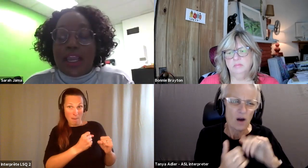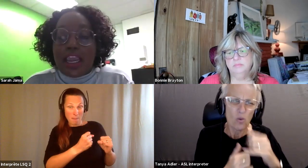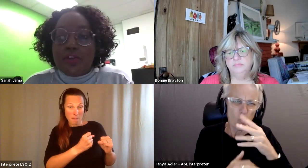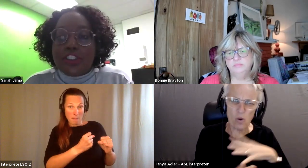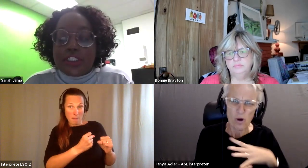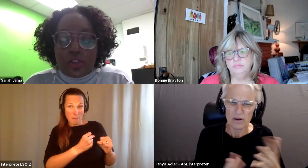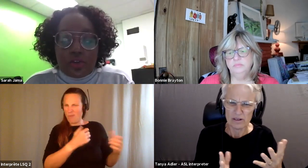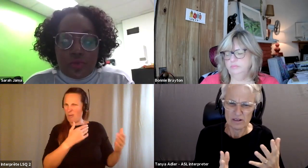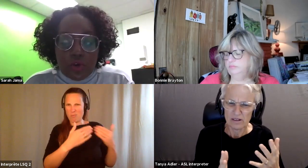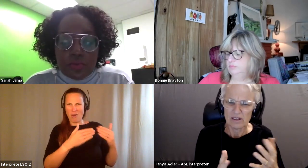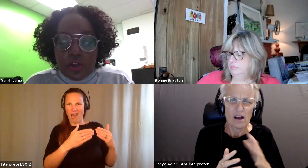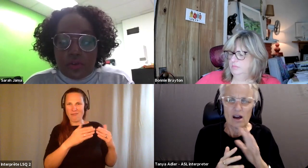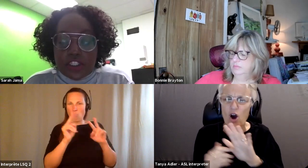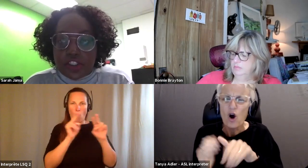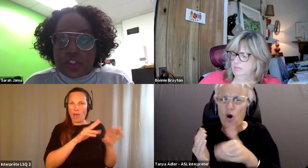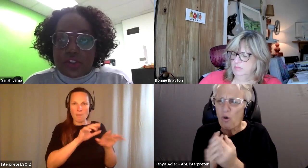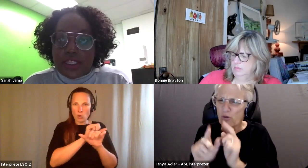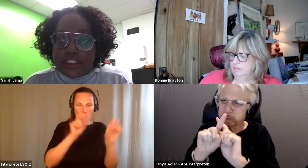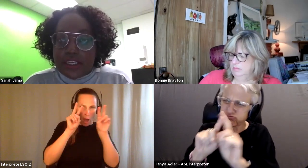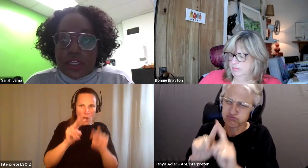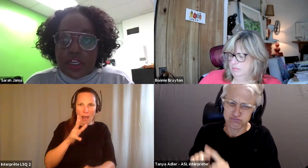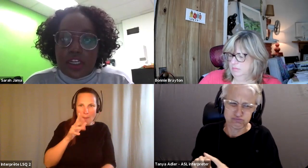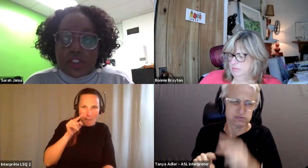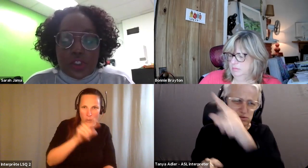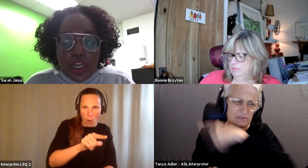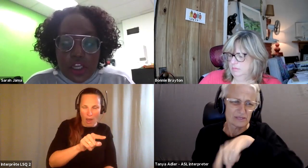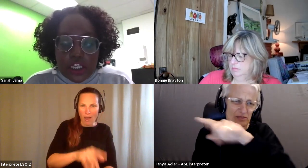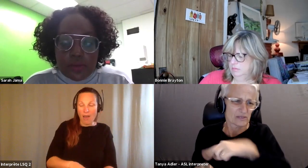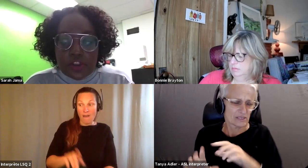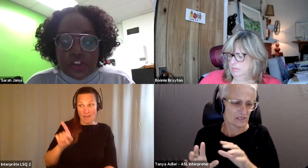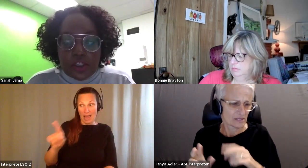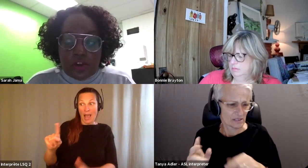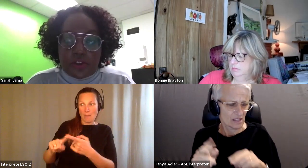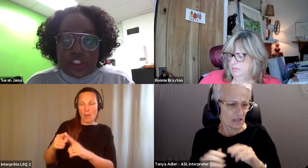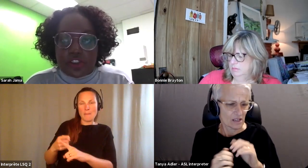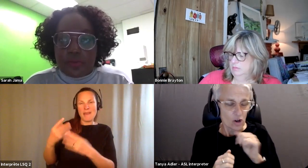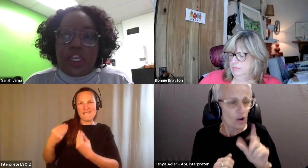Sarah Jama: By every single form of institution that is out there because we're not talking about the child welfare system.